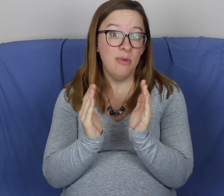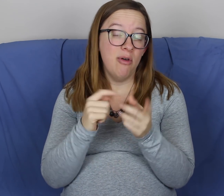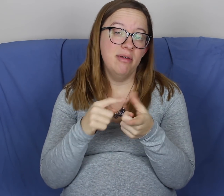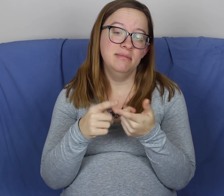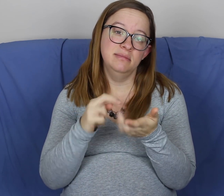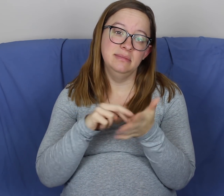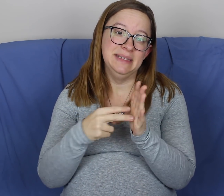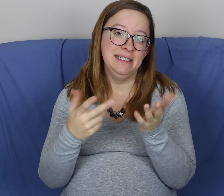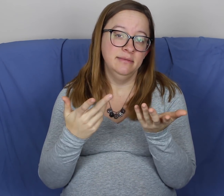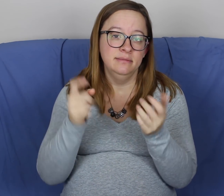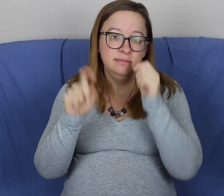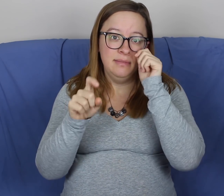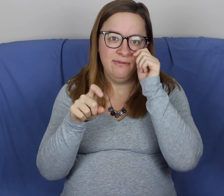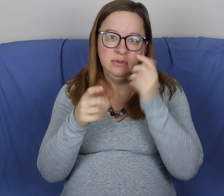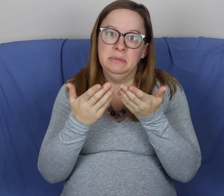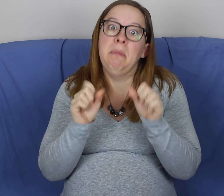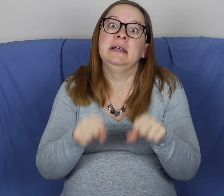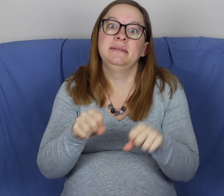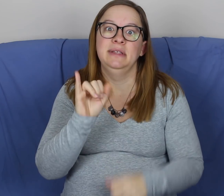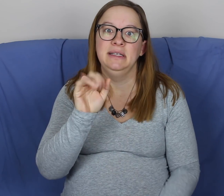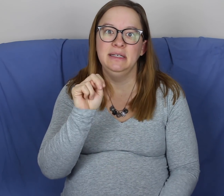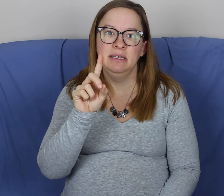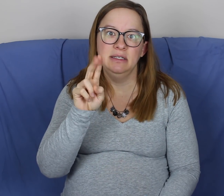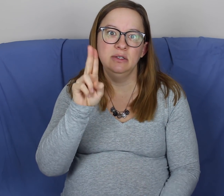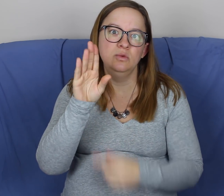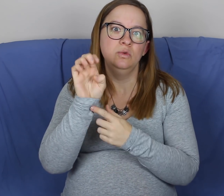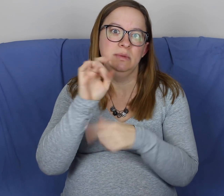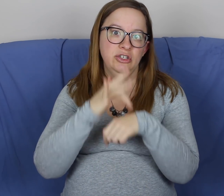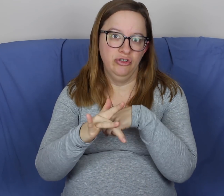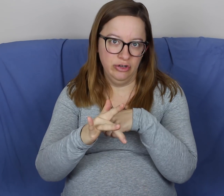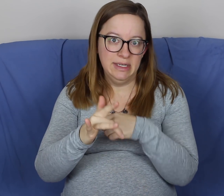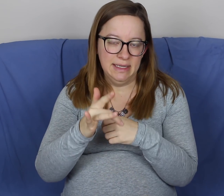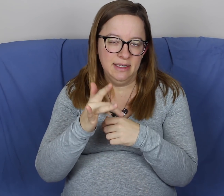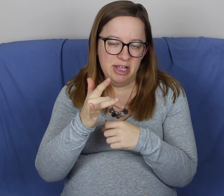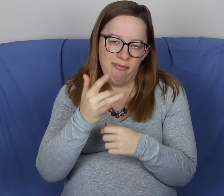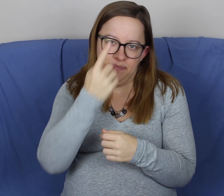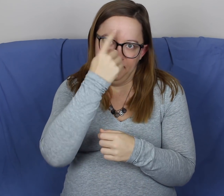If the baby is small, then there's a possibility, maybe we'd have to induce early.